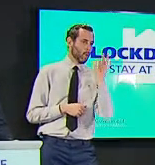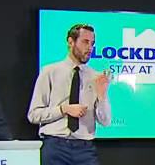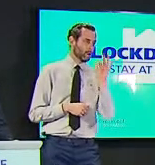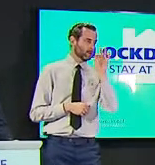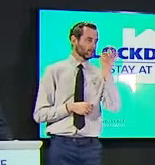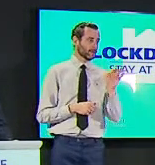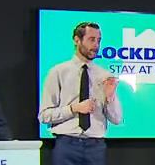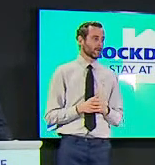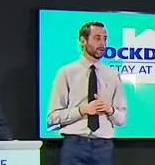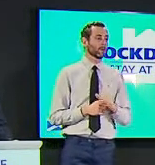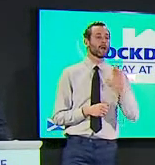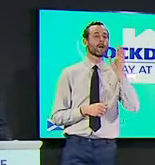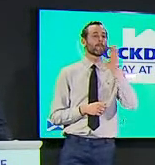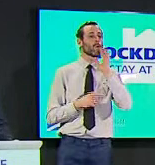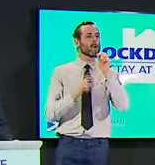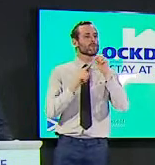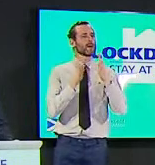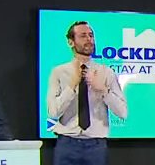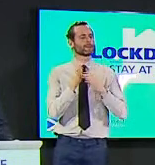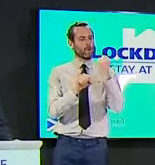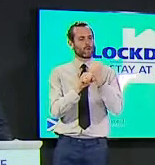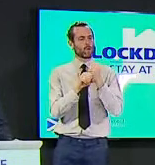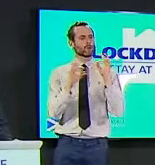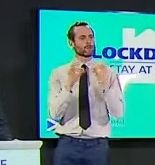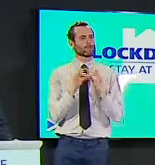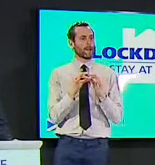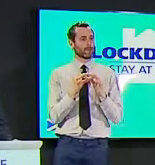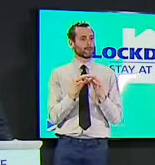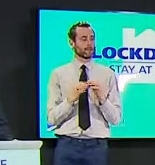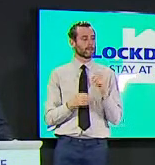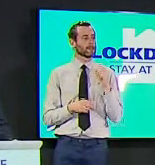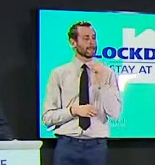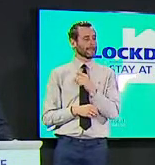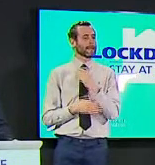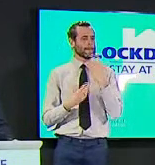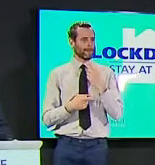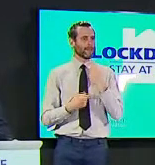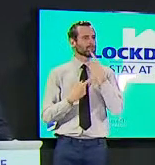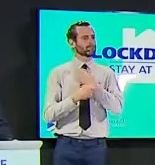prime minister gordon brown has said in a scottish report today that the lack of there's